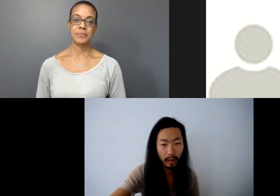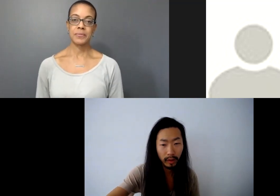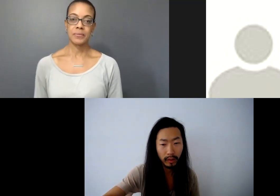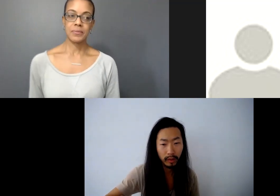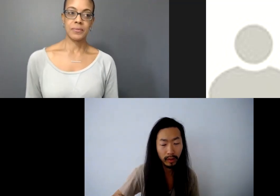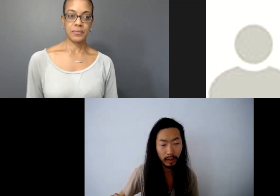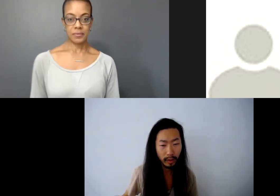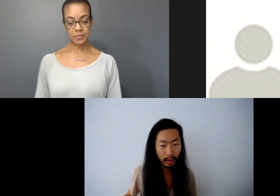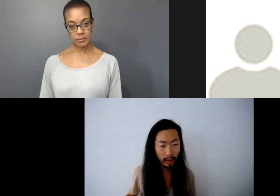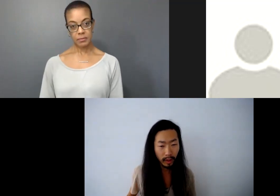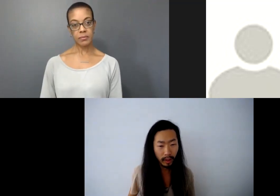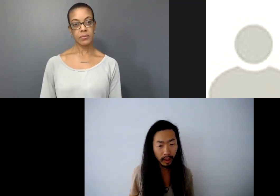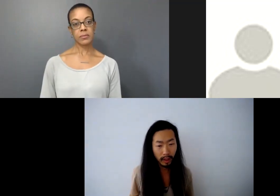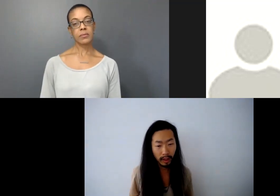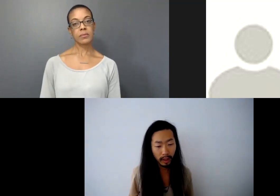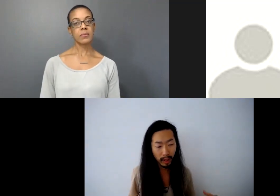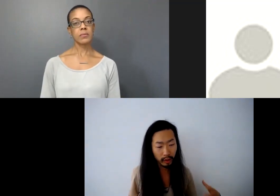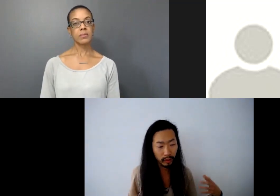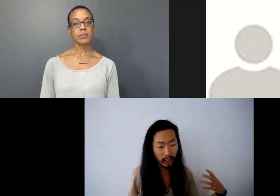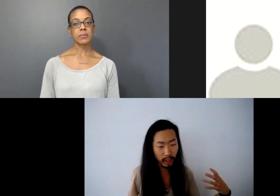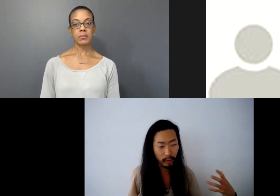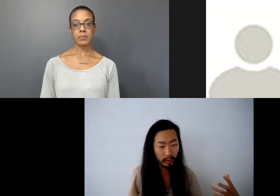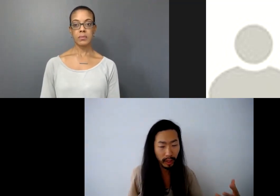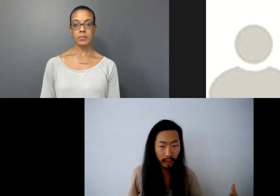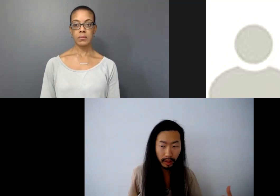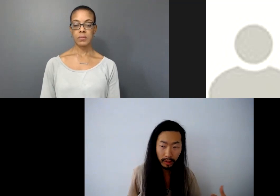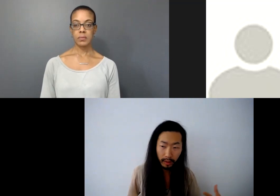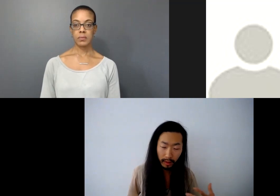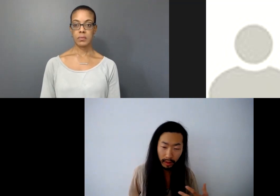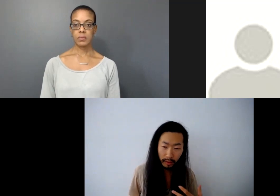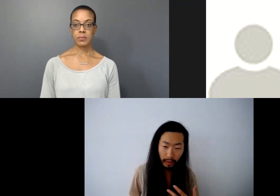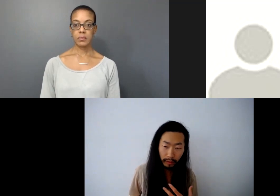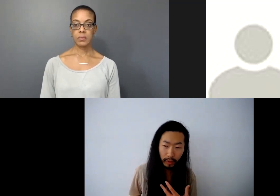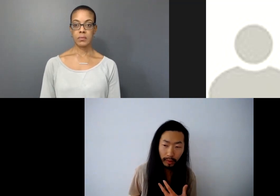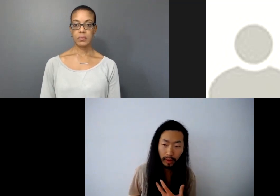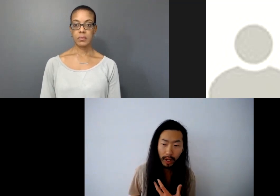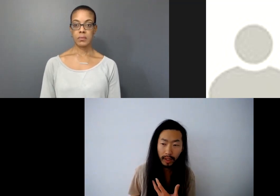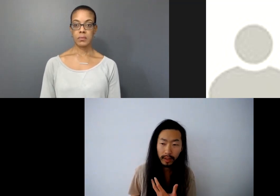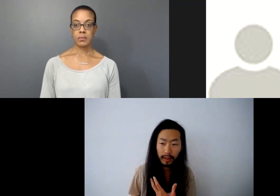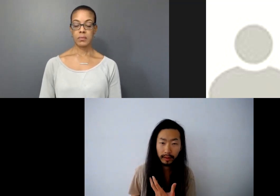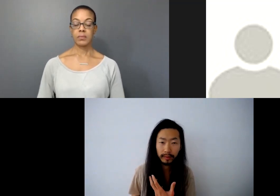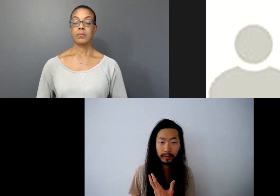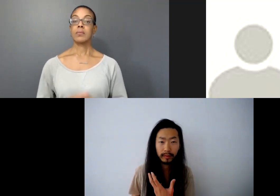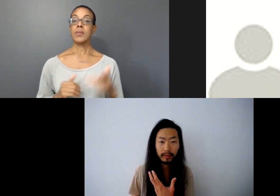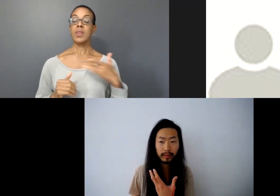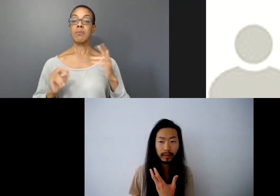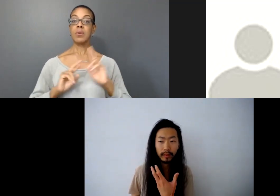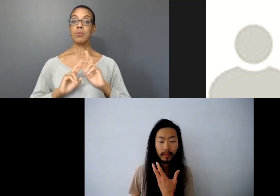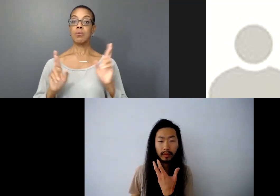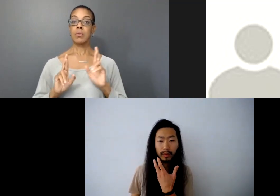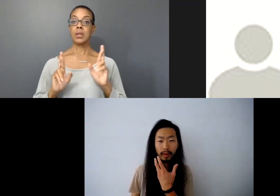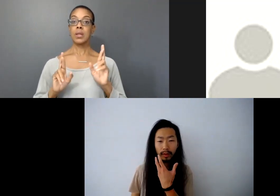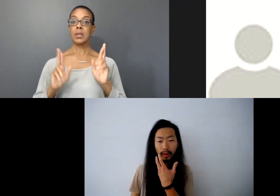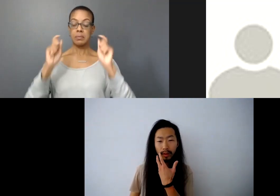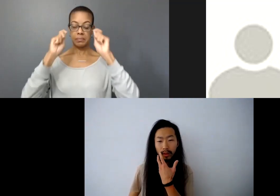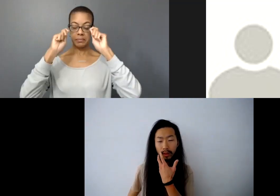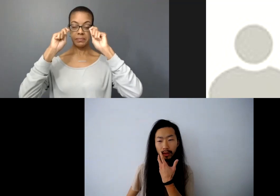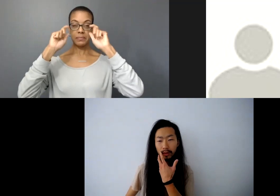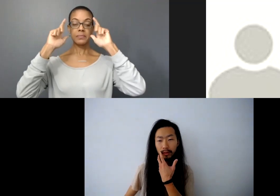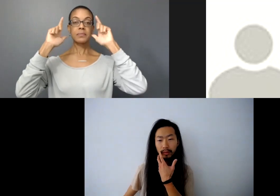When you, at your own time, when you're ready feel free to open your eyes